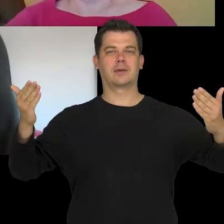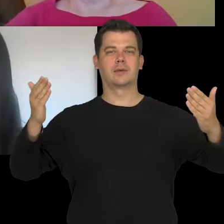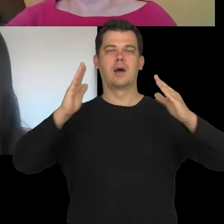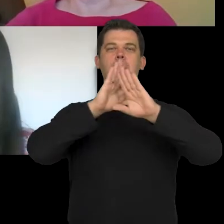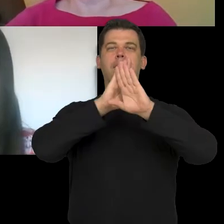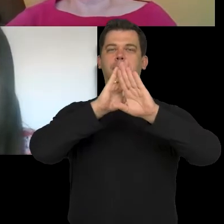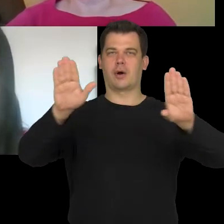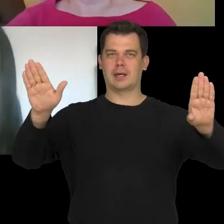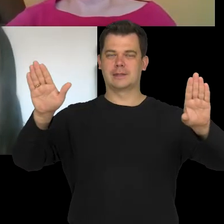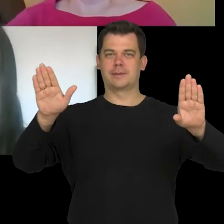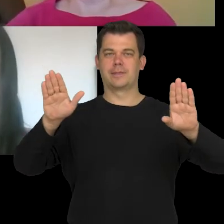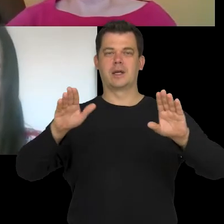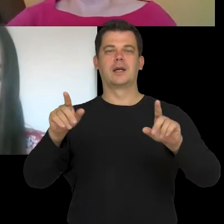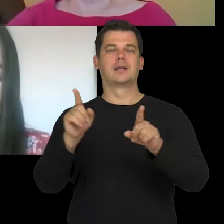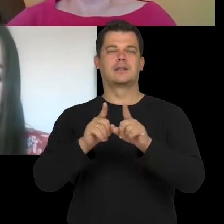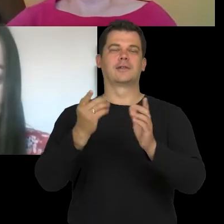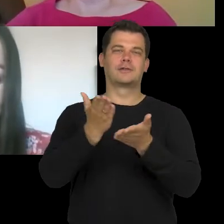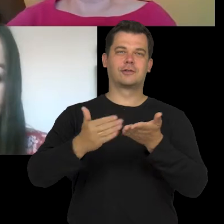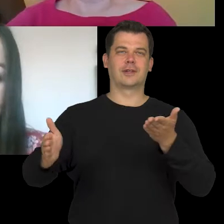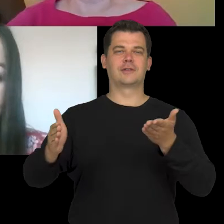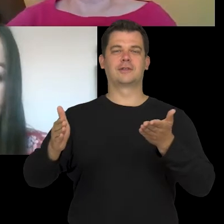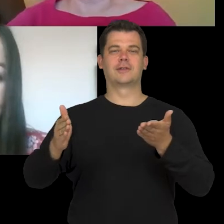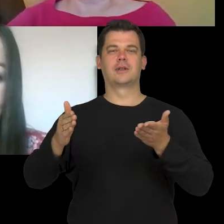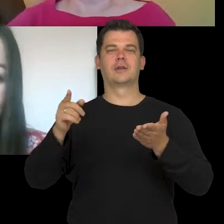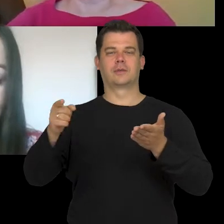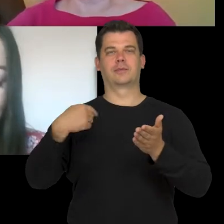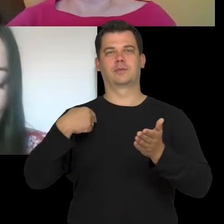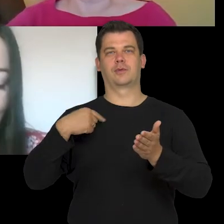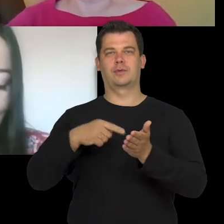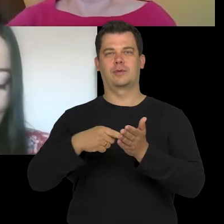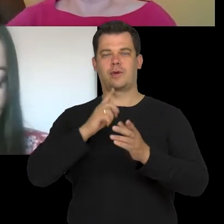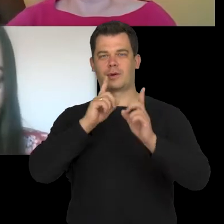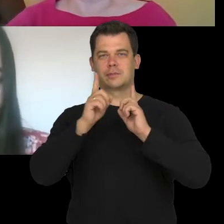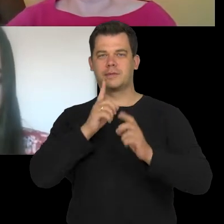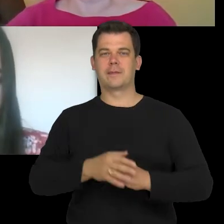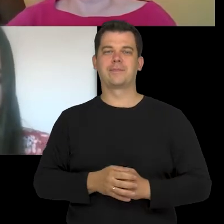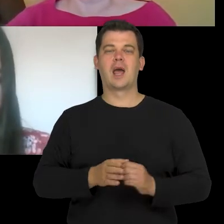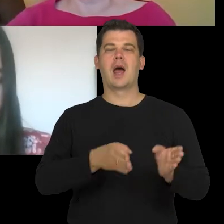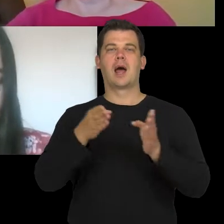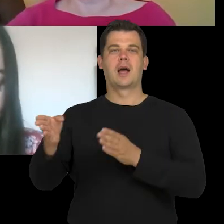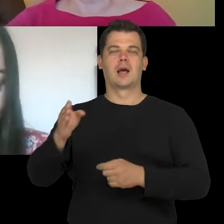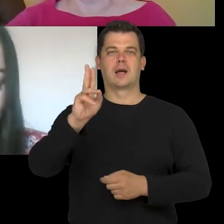also when it comes to the Season we will talk about. I also welcome Katarzyna Żeglicka,